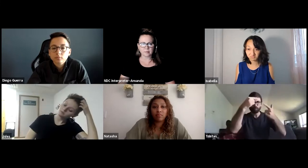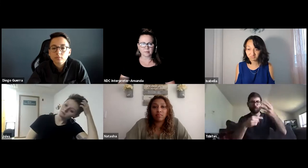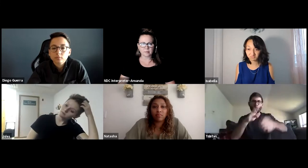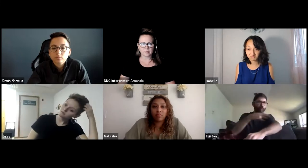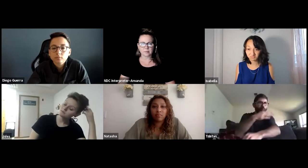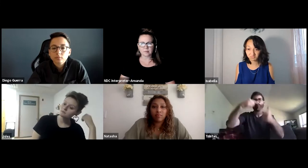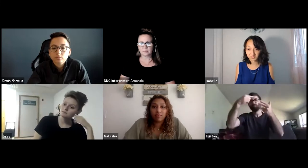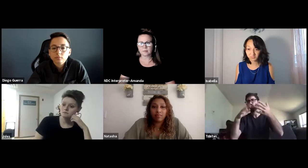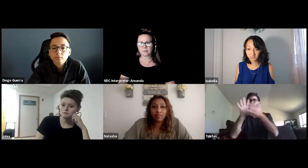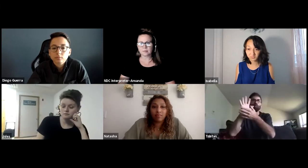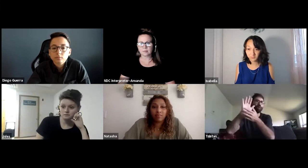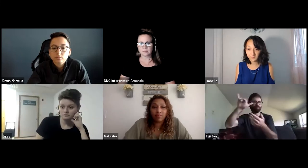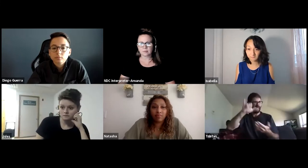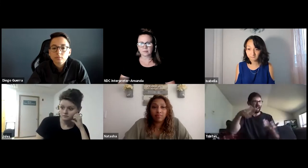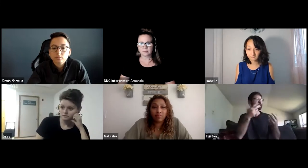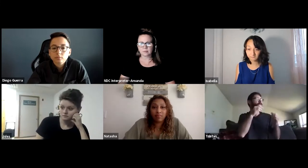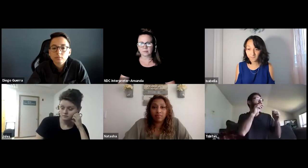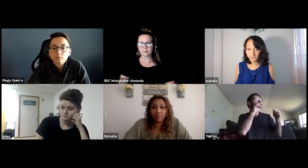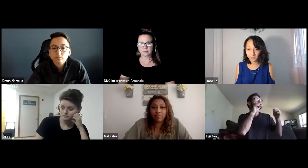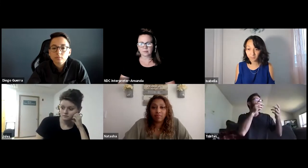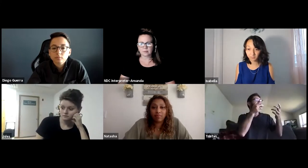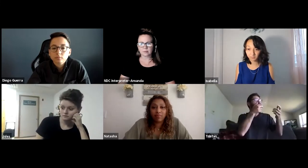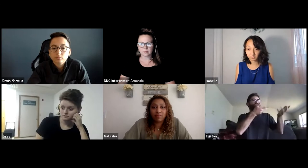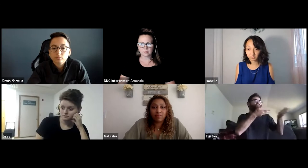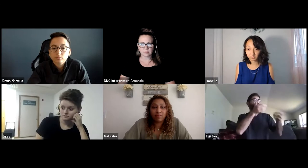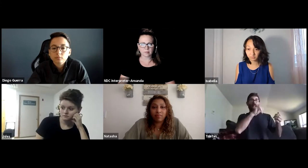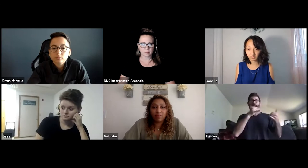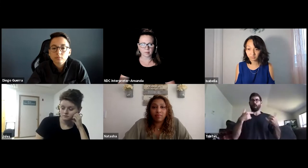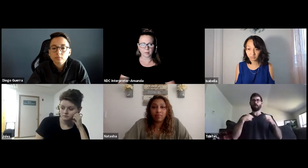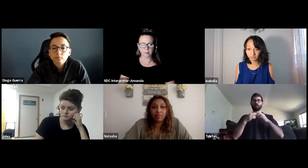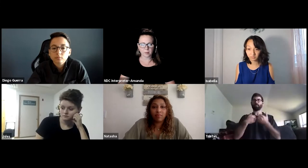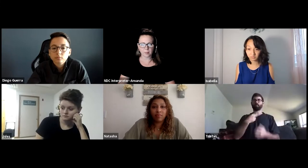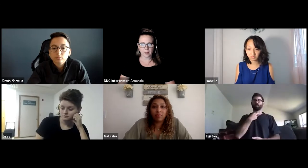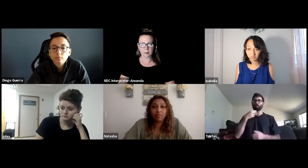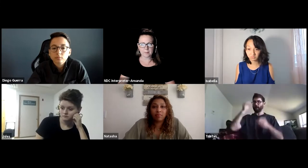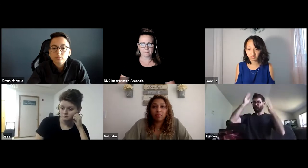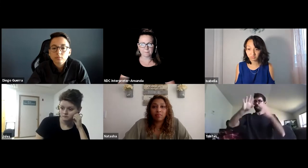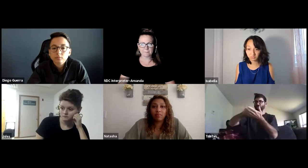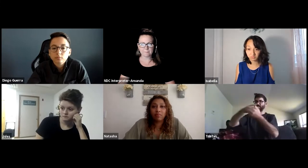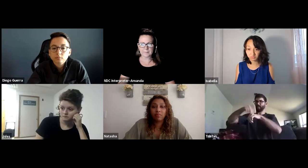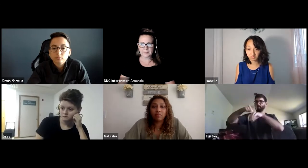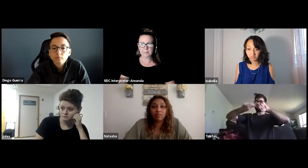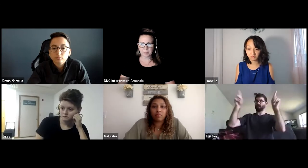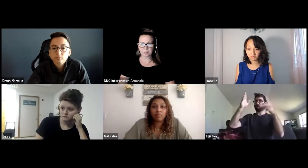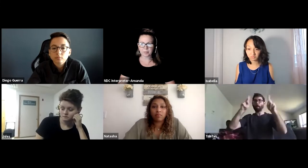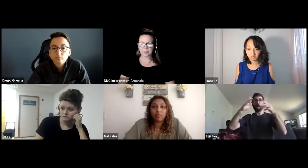about audio, talking about audio effects and how they apply on video so that conversation was